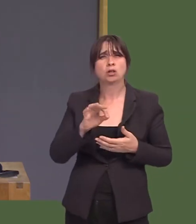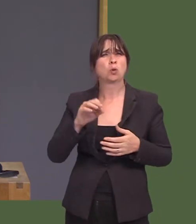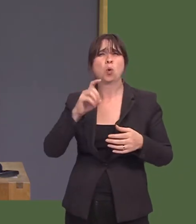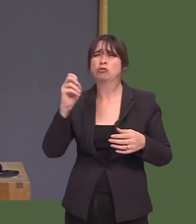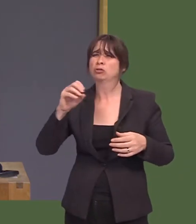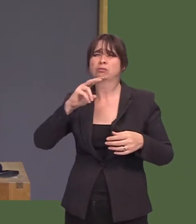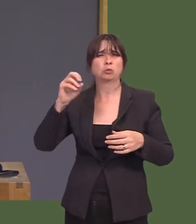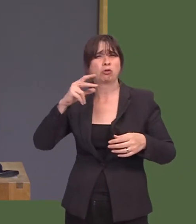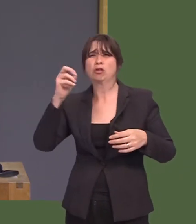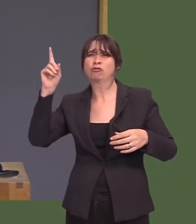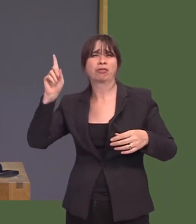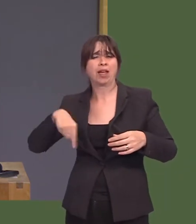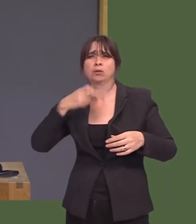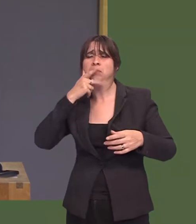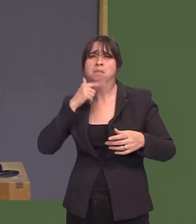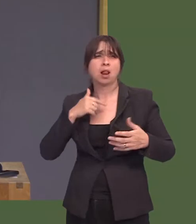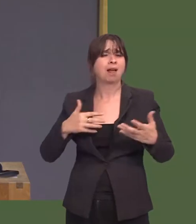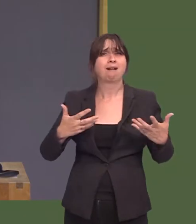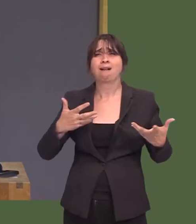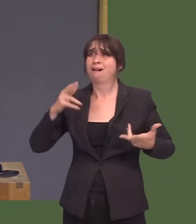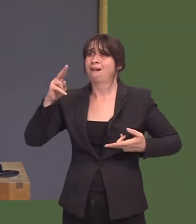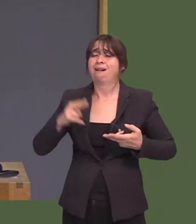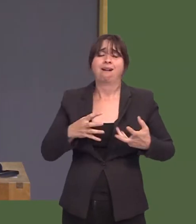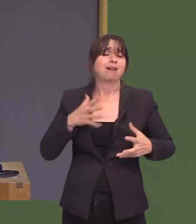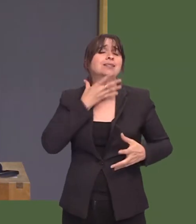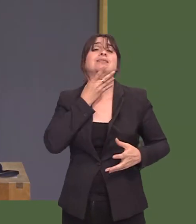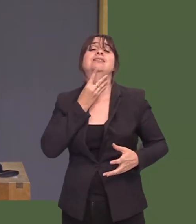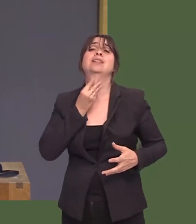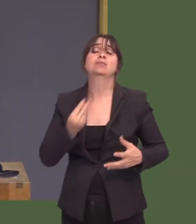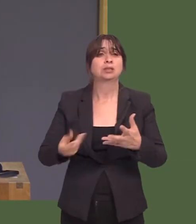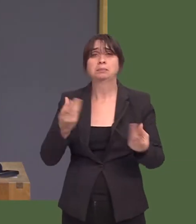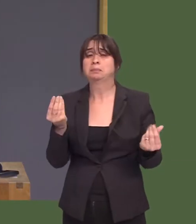even more precarious situations as a result of uncontrolled immigration.